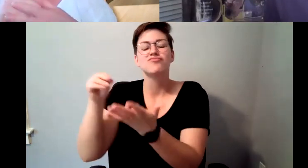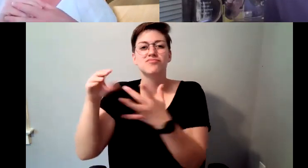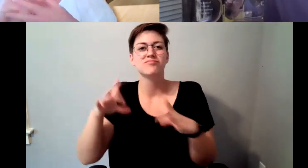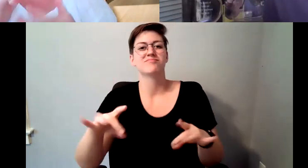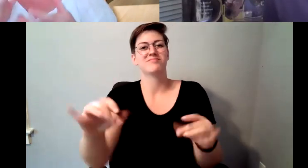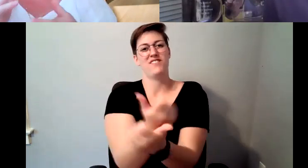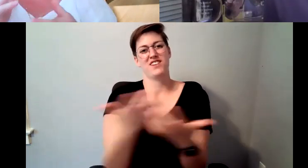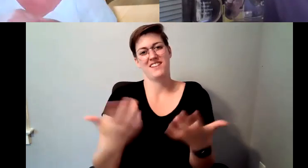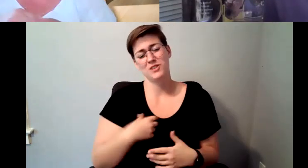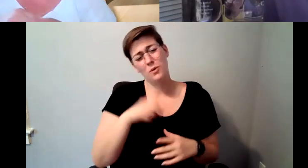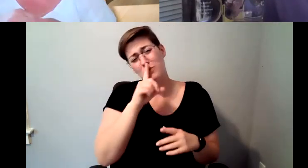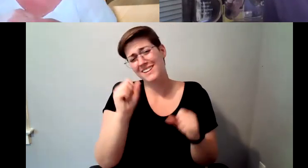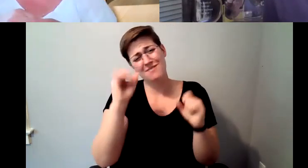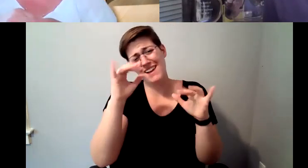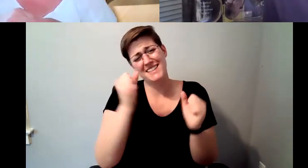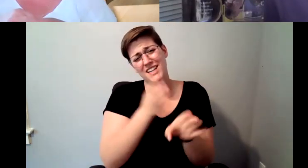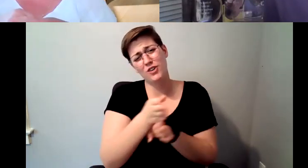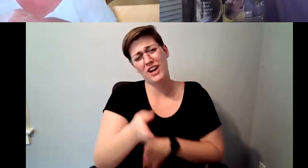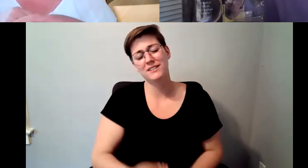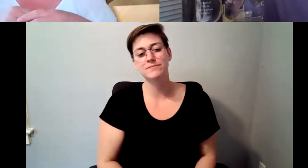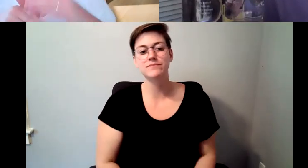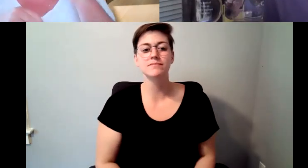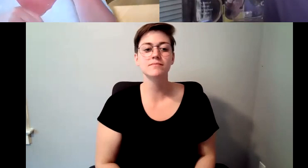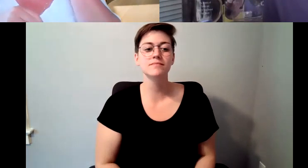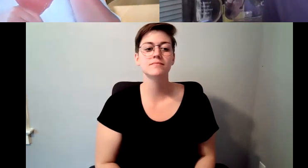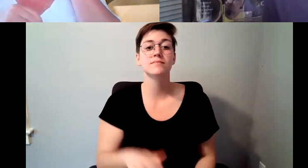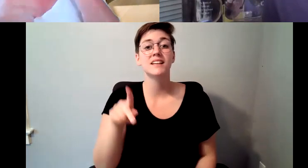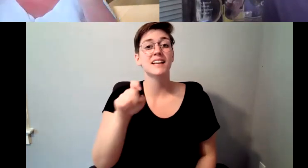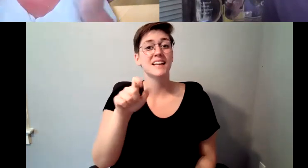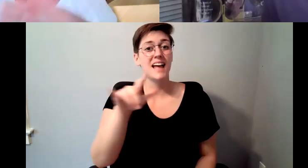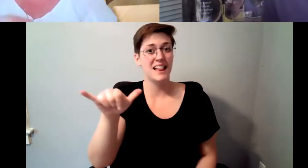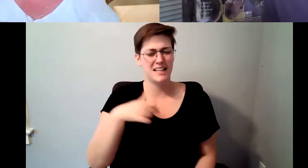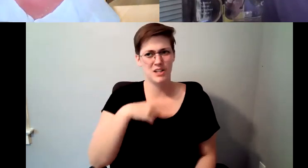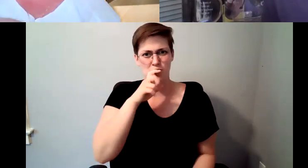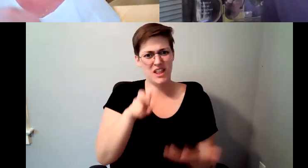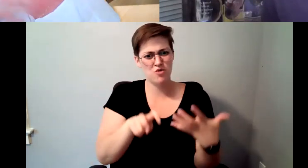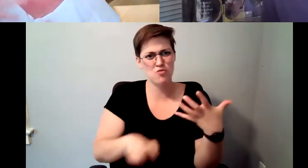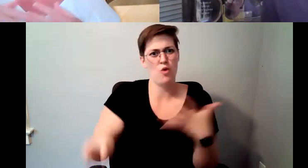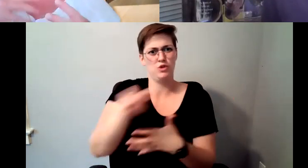Kelly Redder: You rose through the ranks it starts so rather rapidly me, what do you think